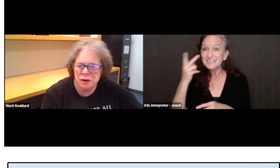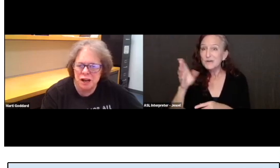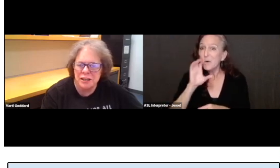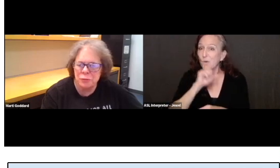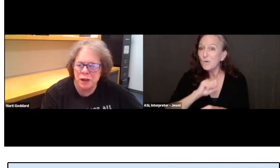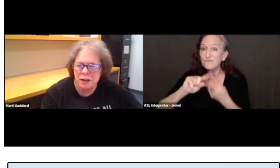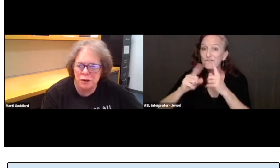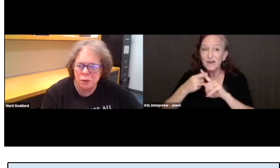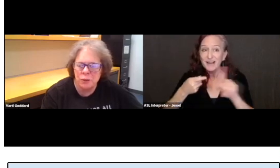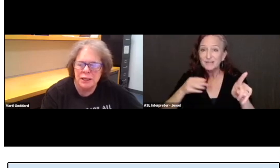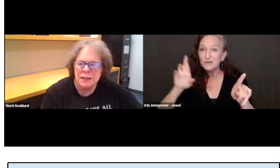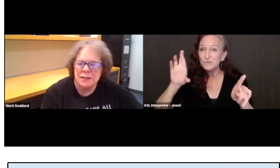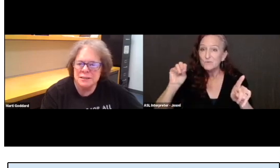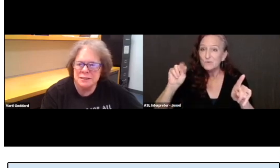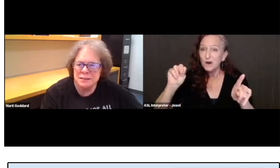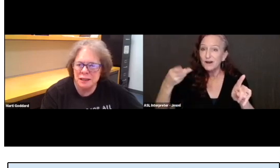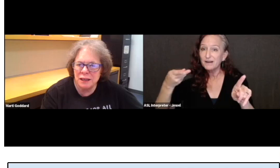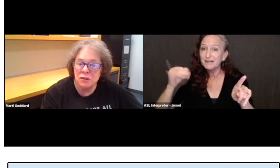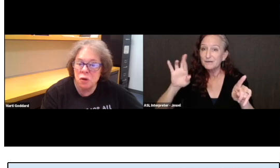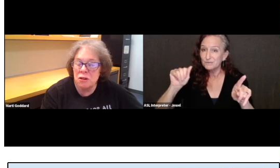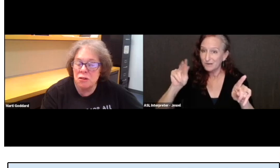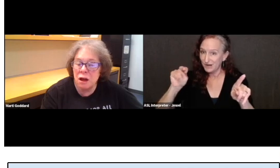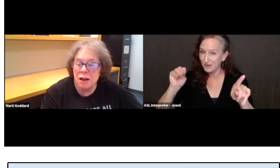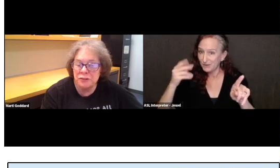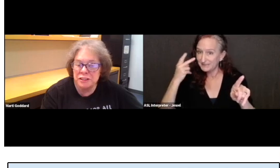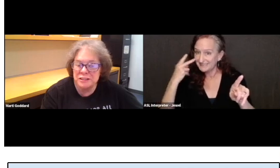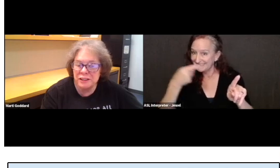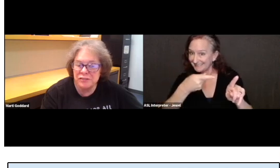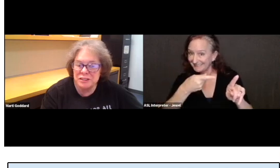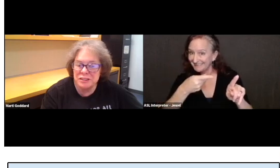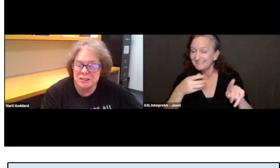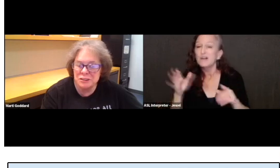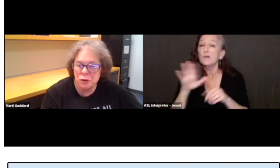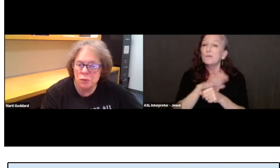Ron Hirano is a local author in San Francisco